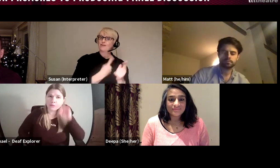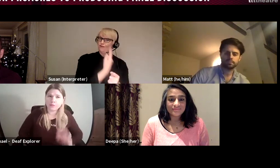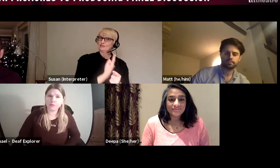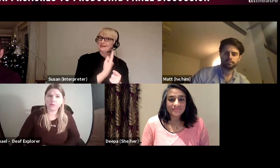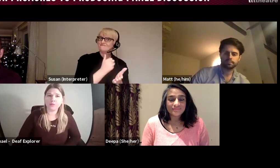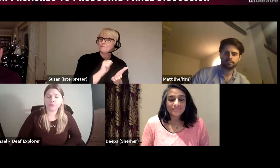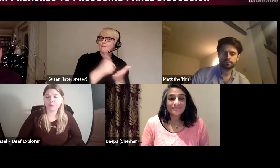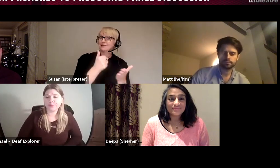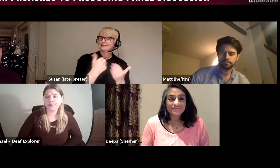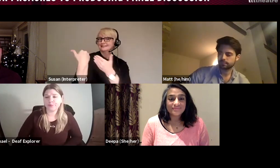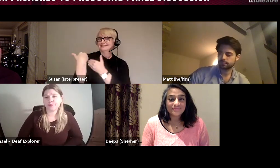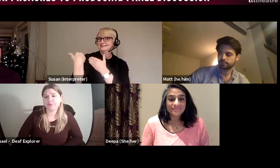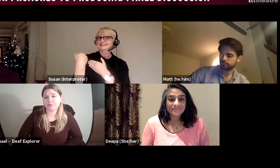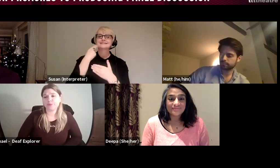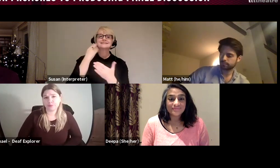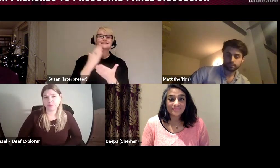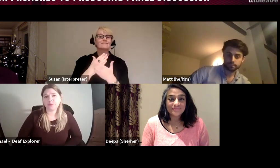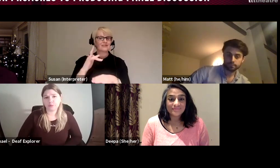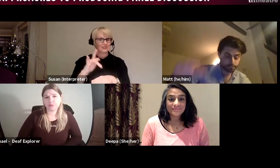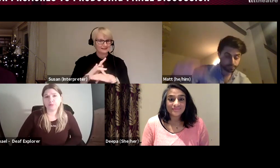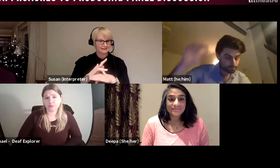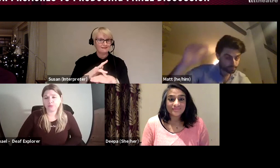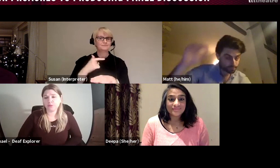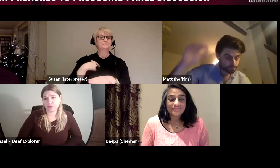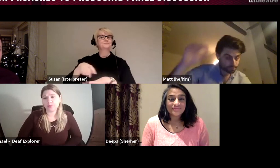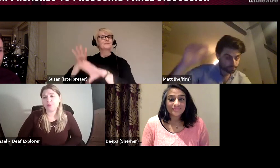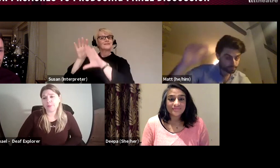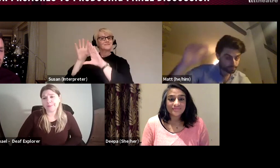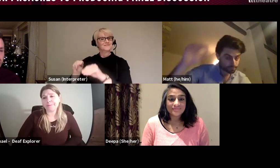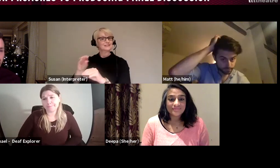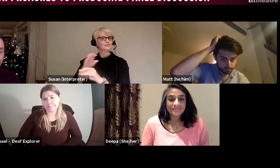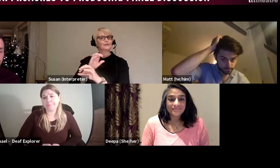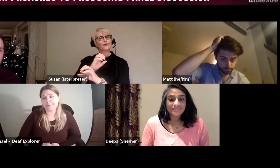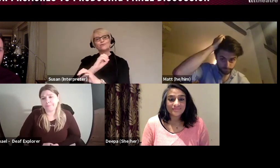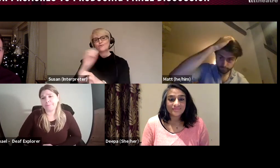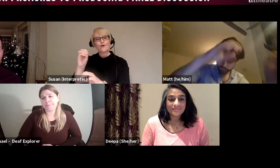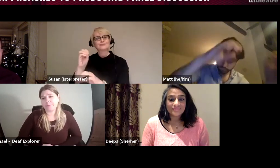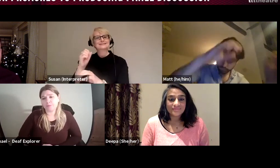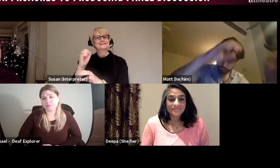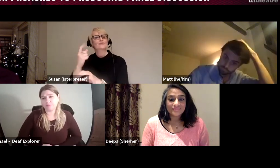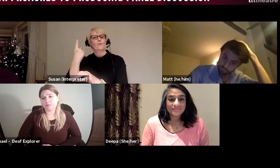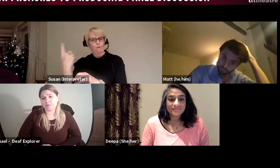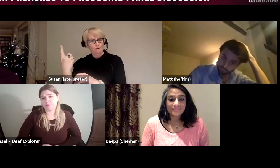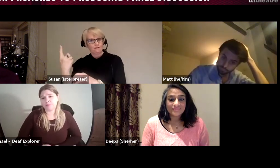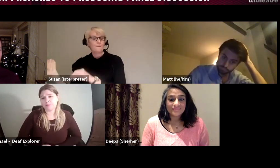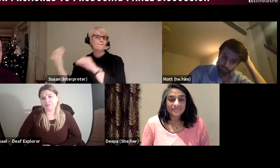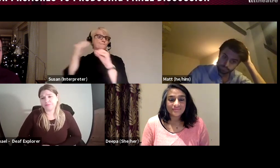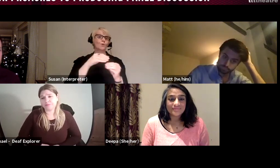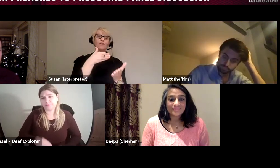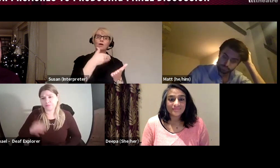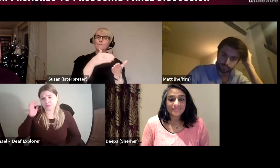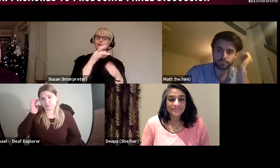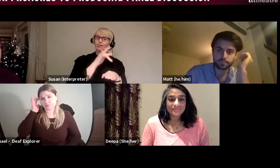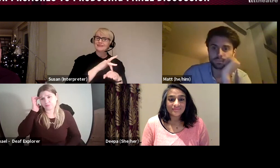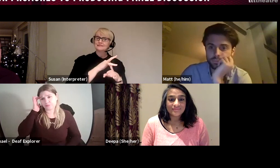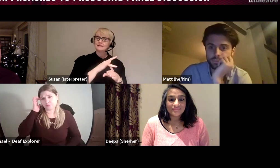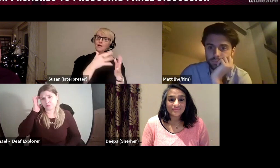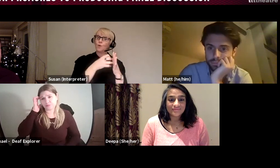I then moved to commercial theatre to the west end as a production assistant